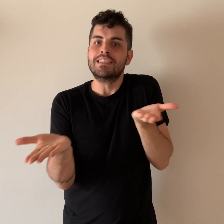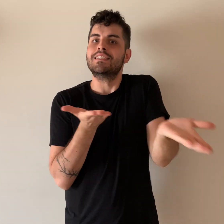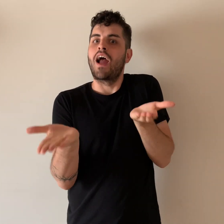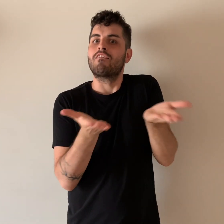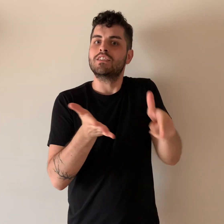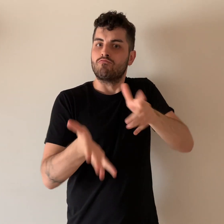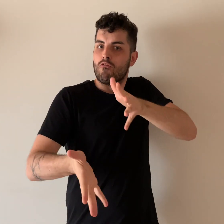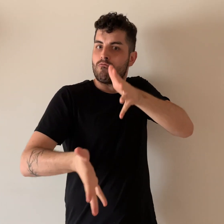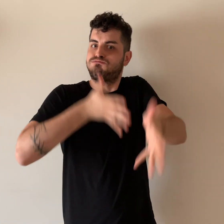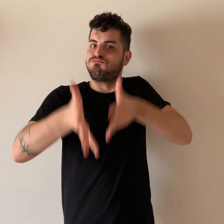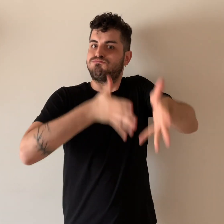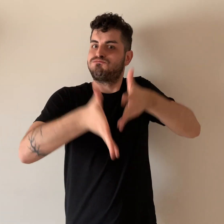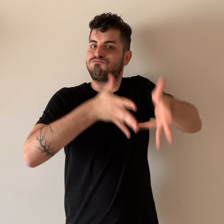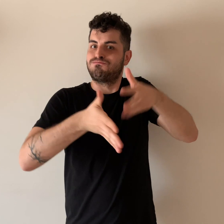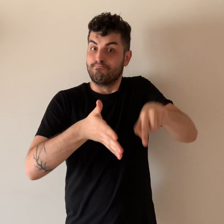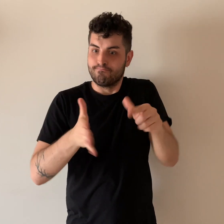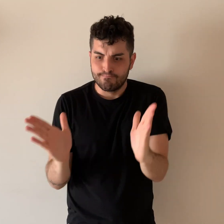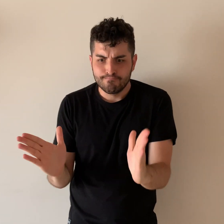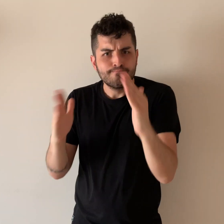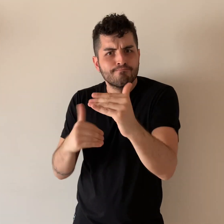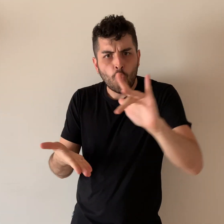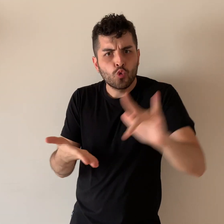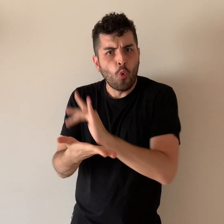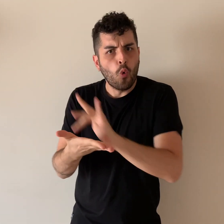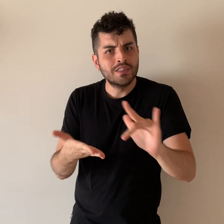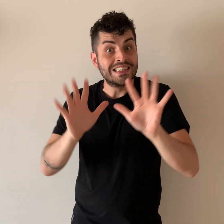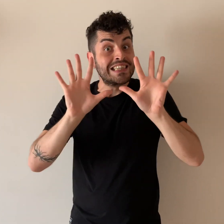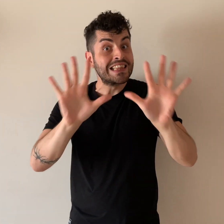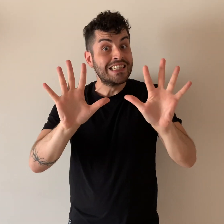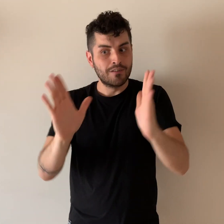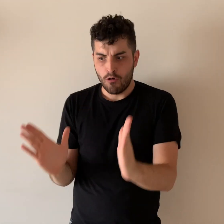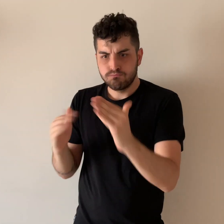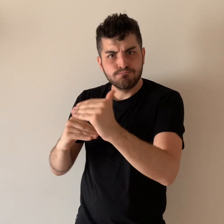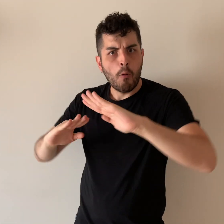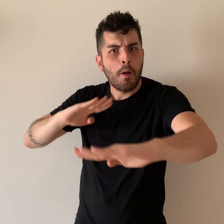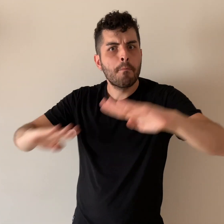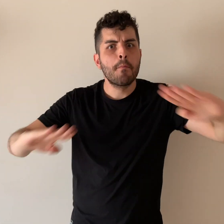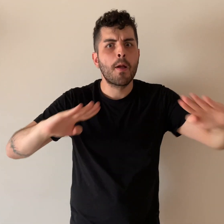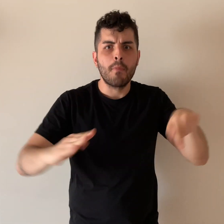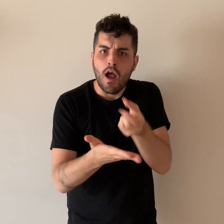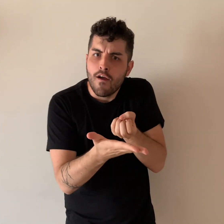Ten touch screens with information in sign language